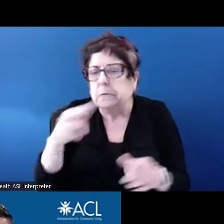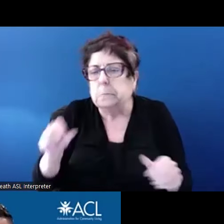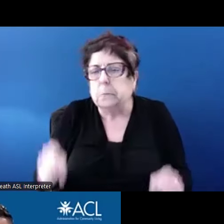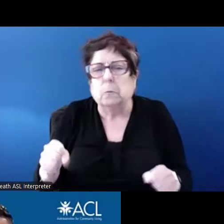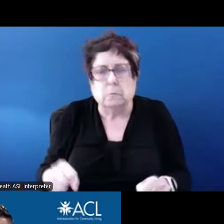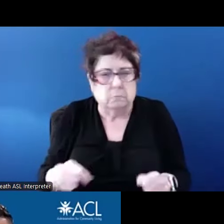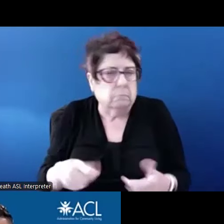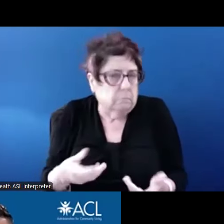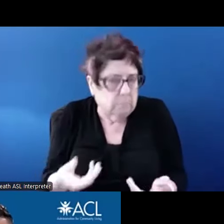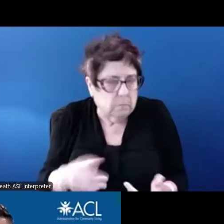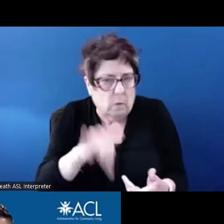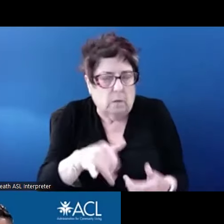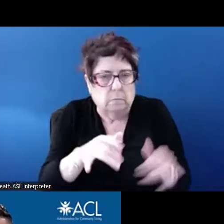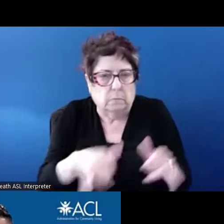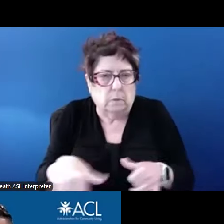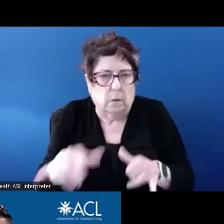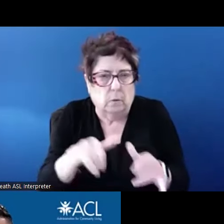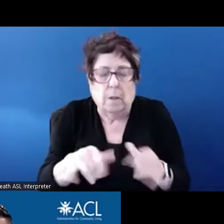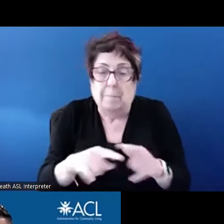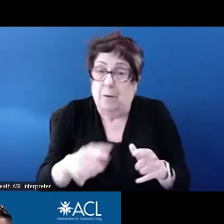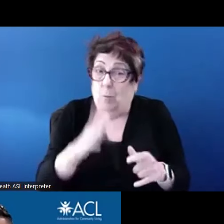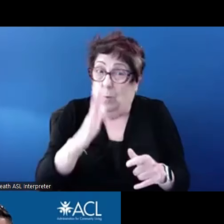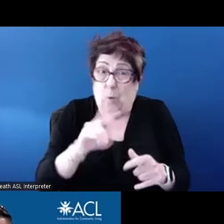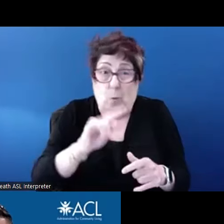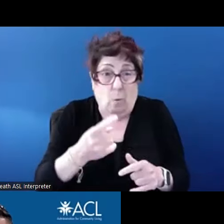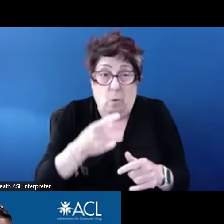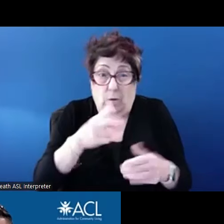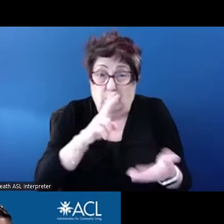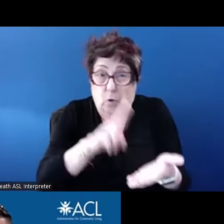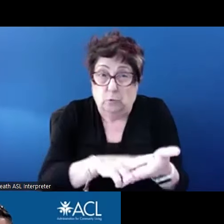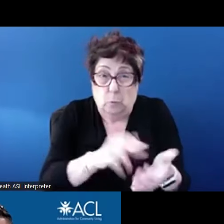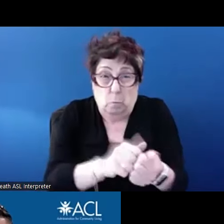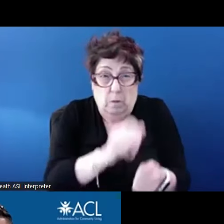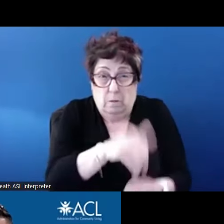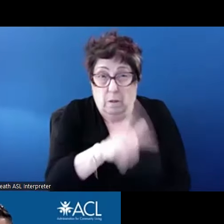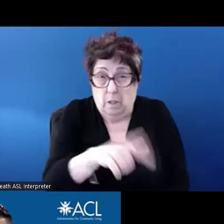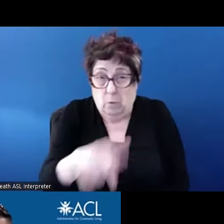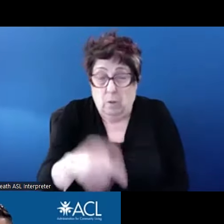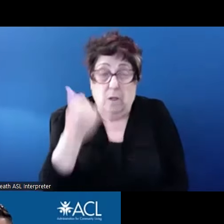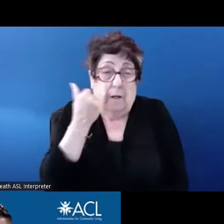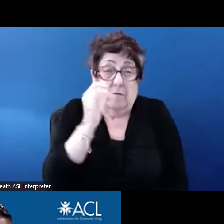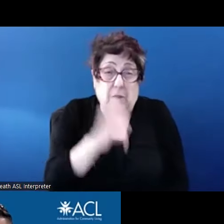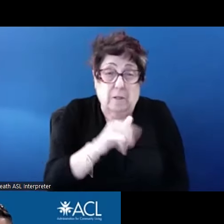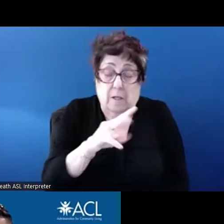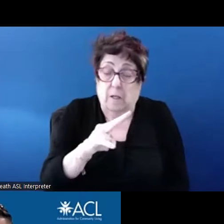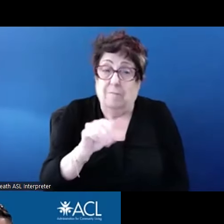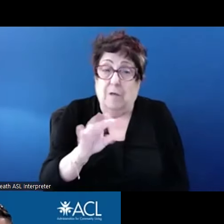only enter into a contract with the landlord if the voucher +30% of the household income would